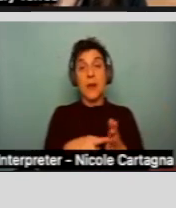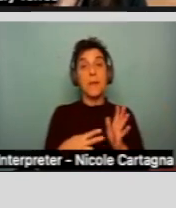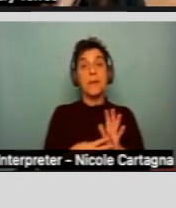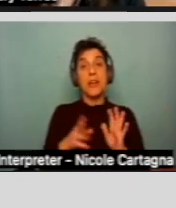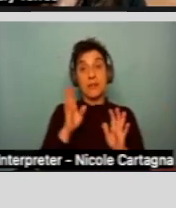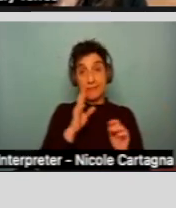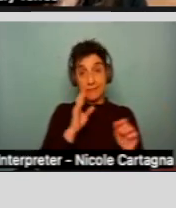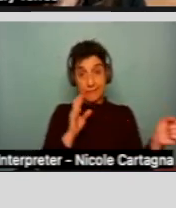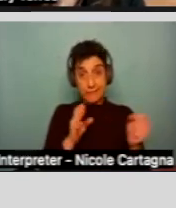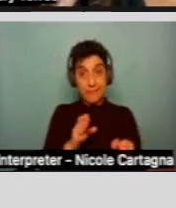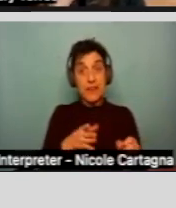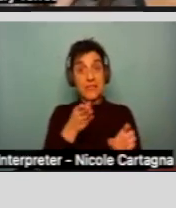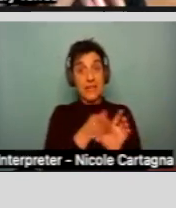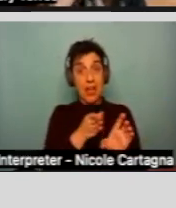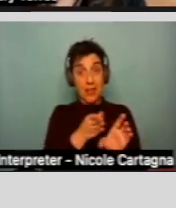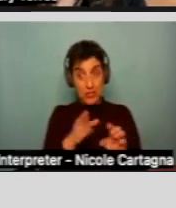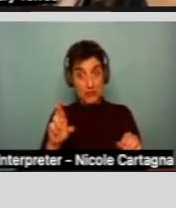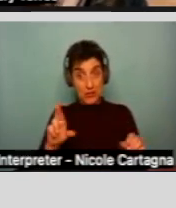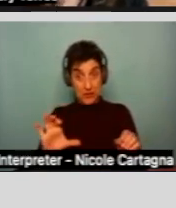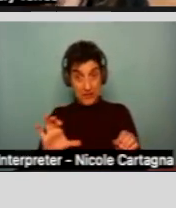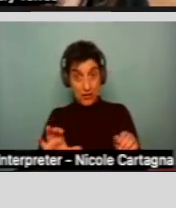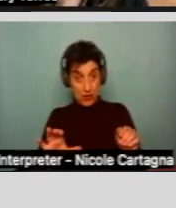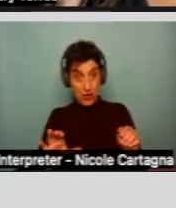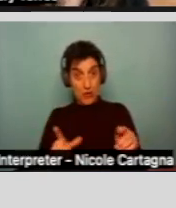hired by a regional center to conduct an assessment